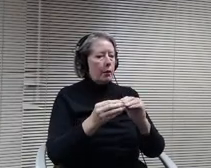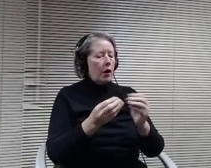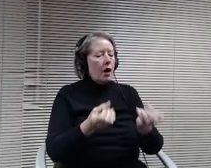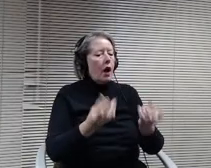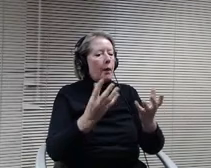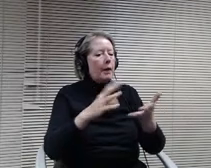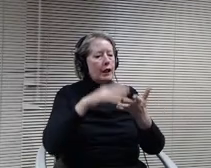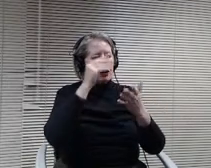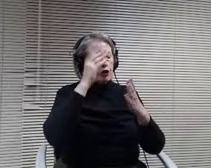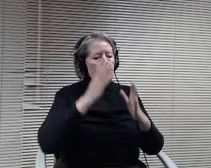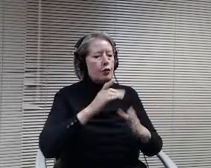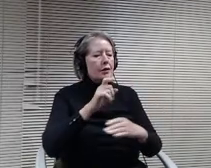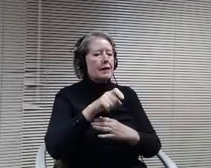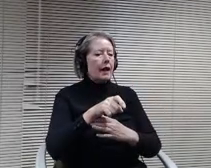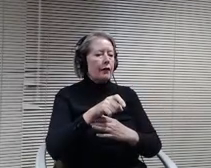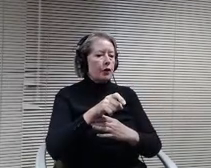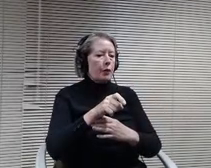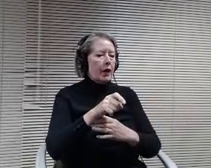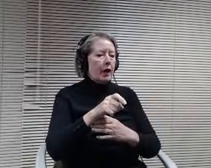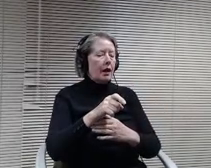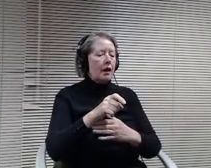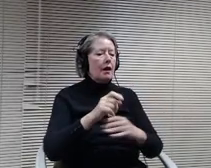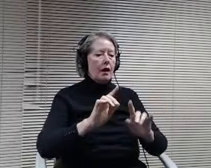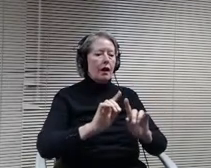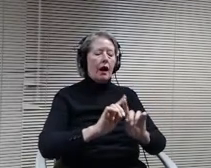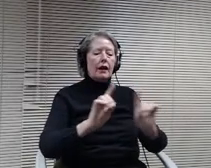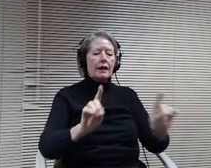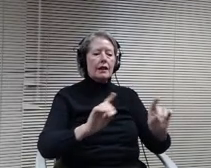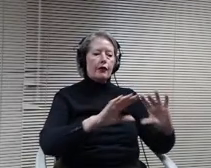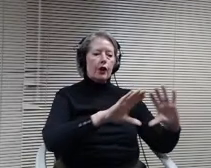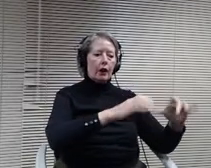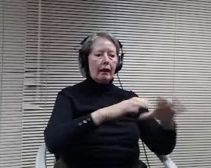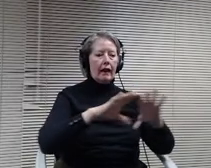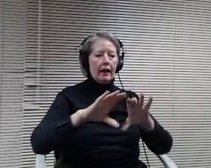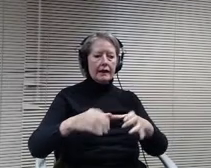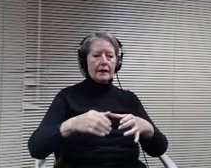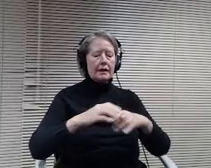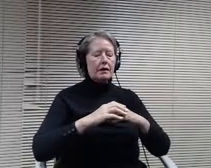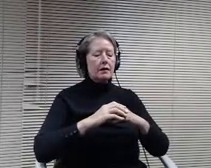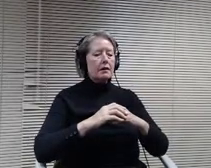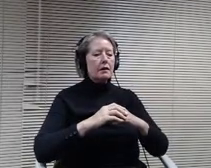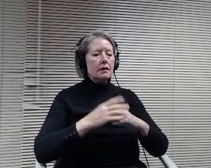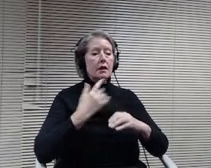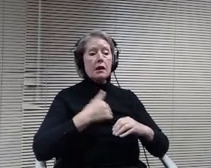On a different class. And we thought that there would be almost no change there, but